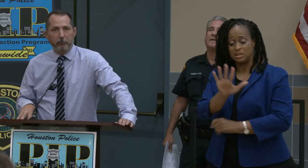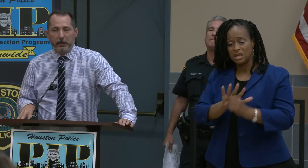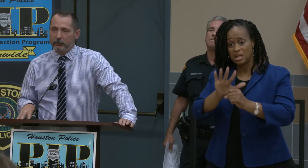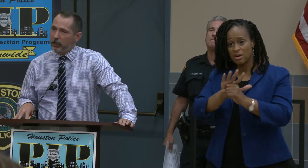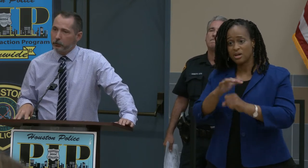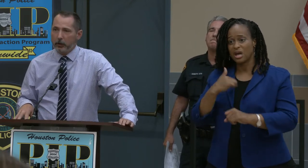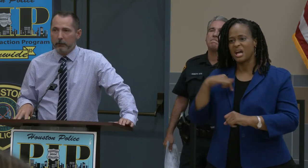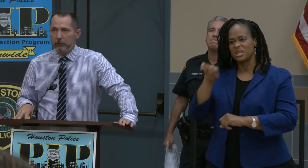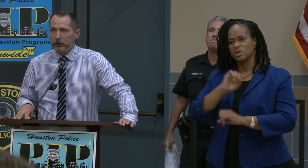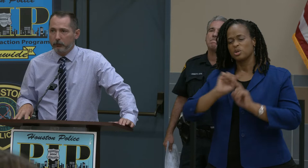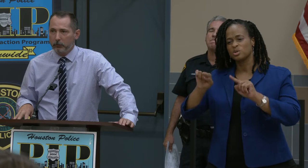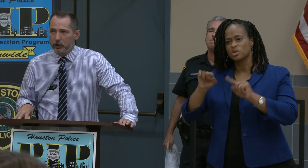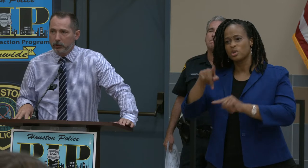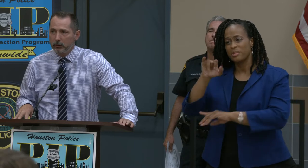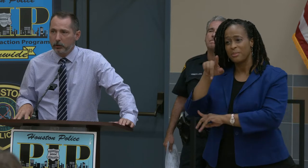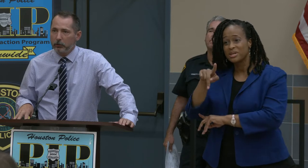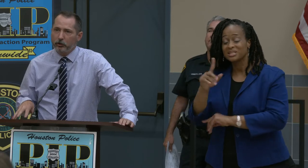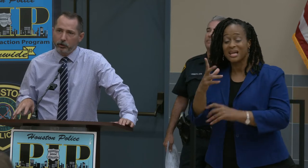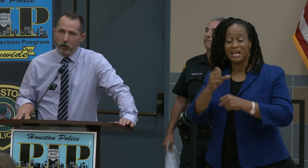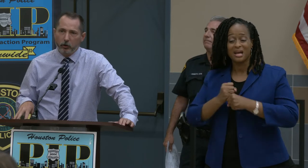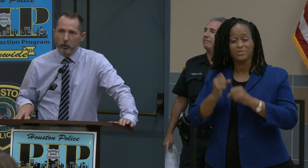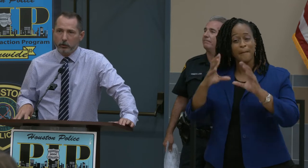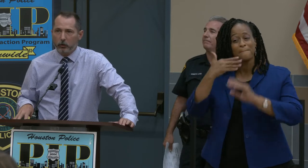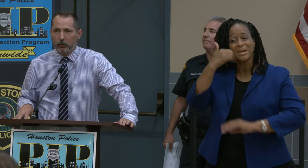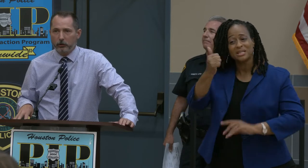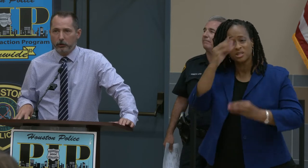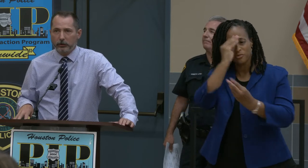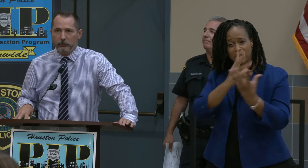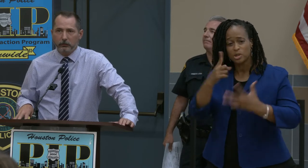meetings and I got my best information. You don't know what's going on in the streets.